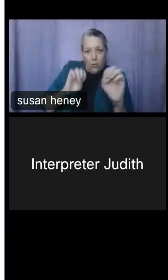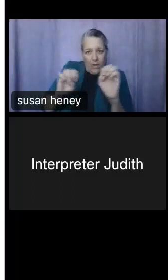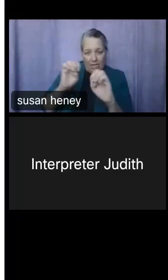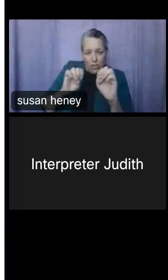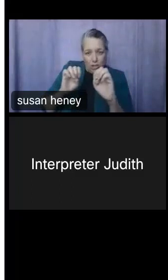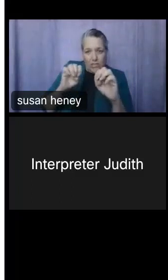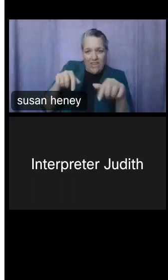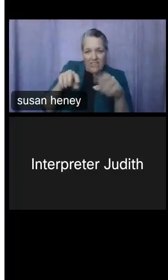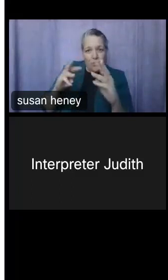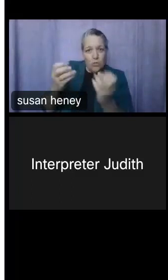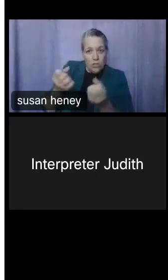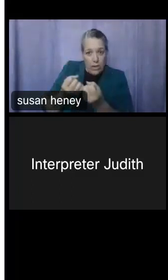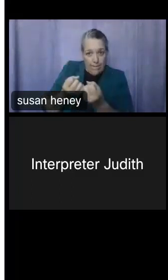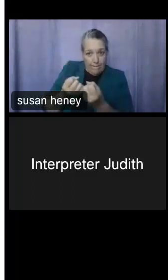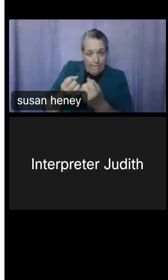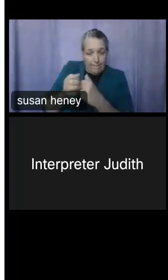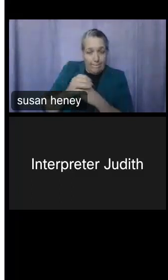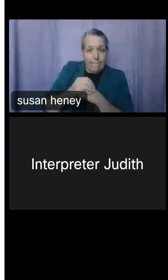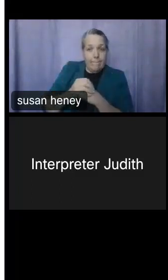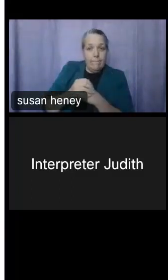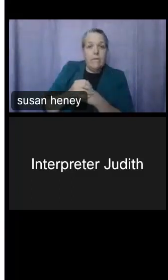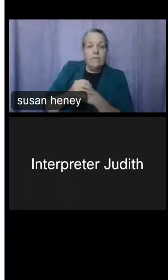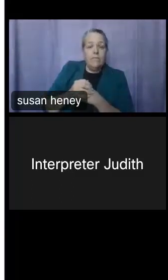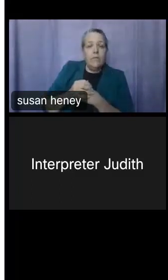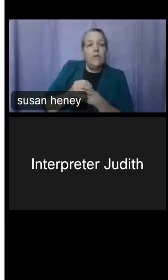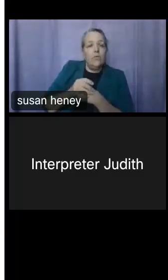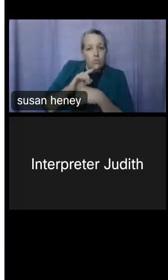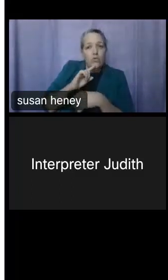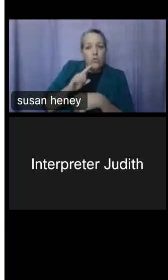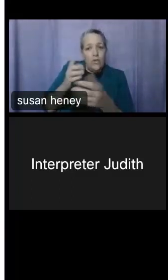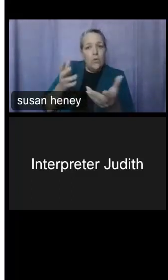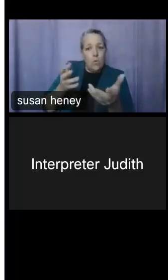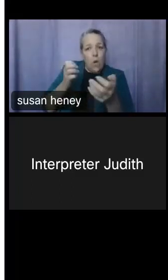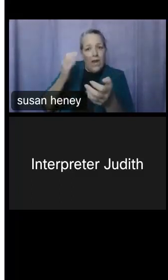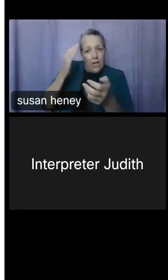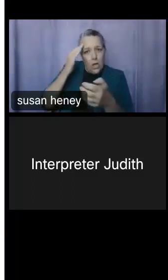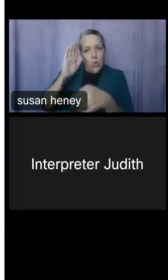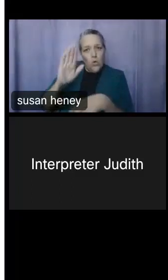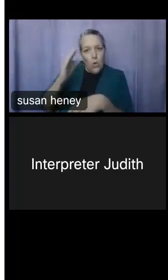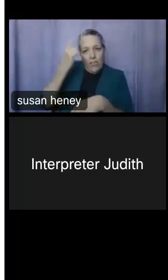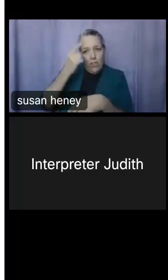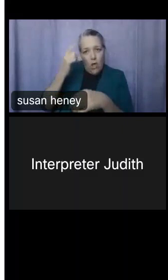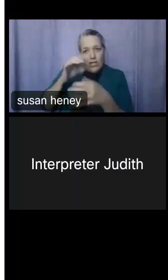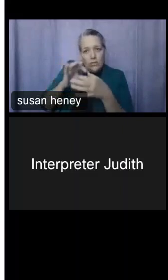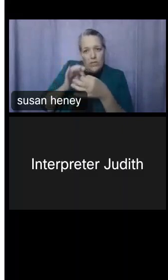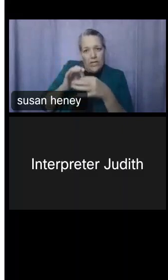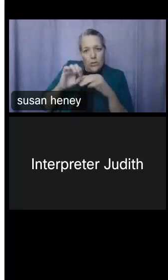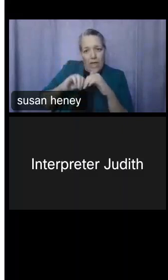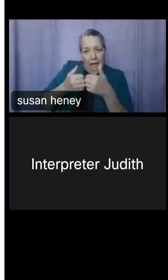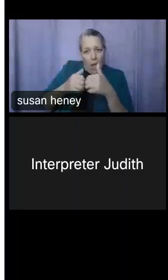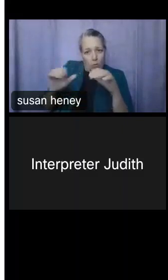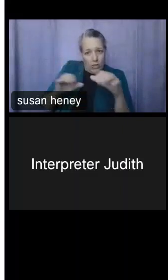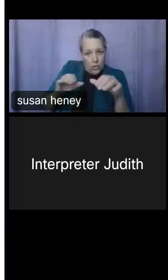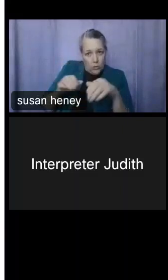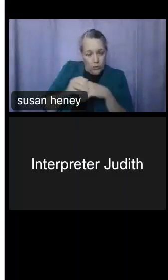are very interested in hearing from you how we are doing. My colleagues Stacie and Misty